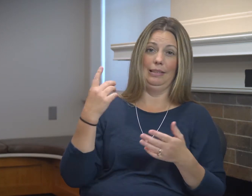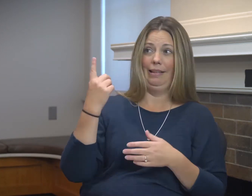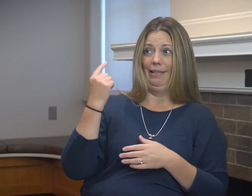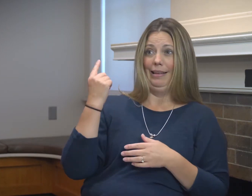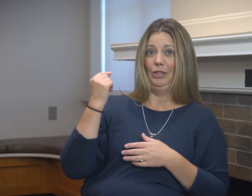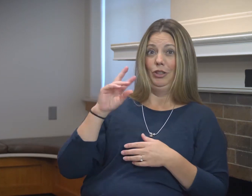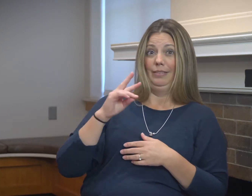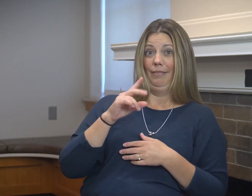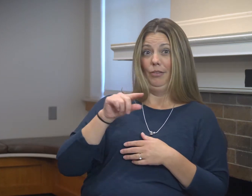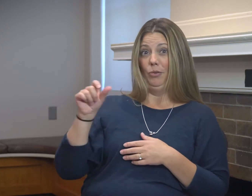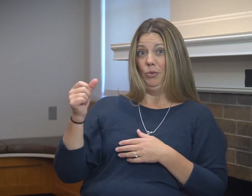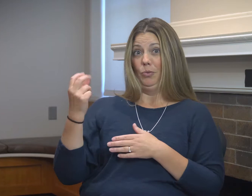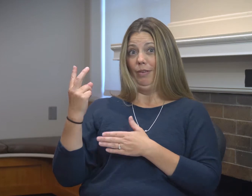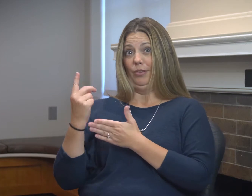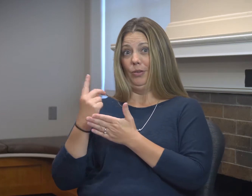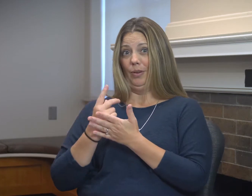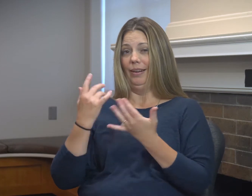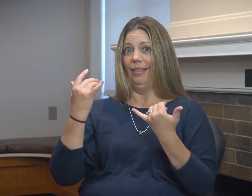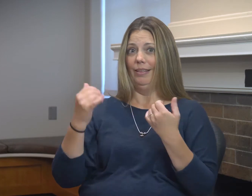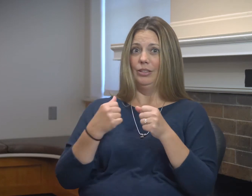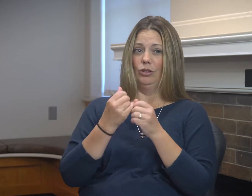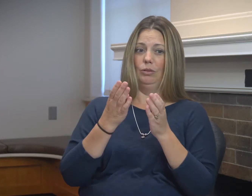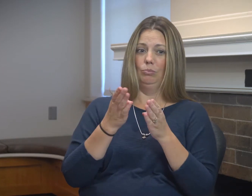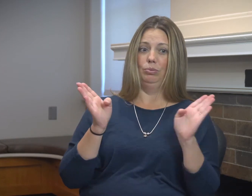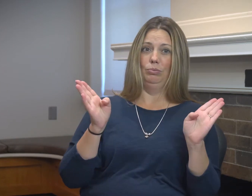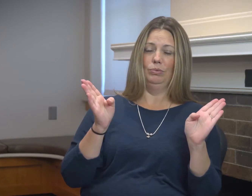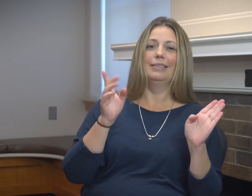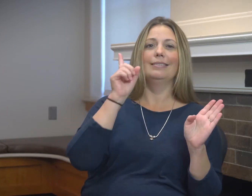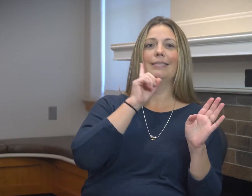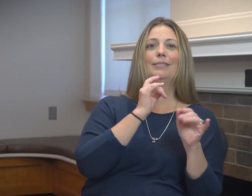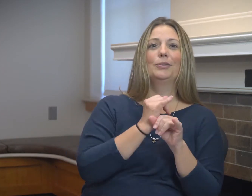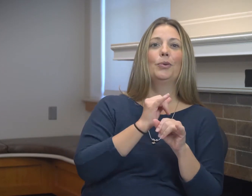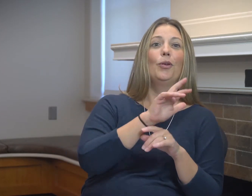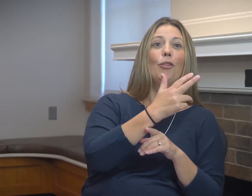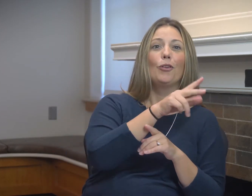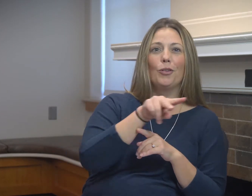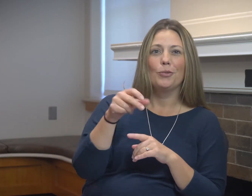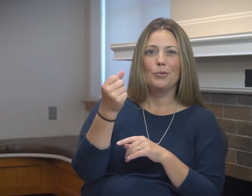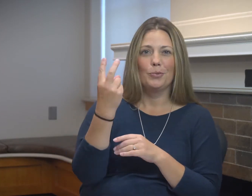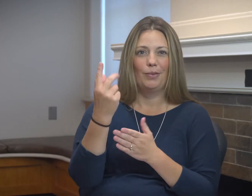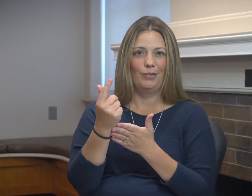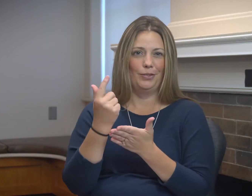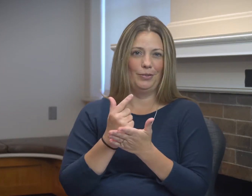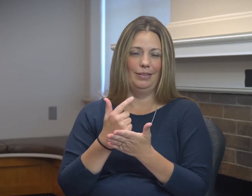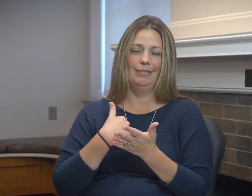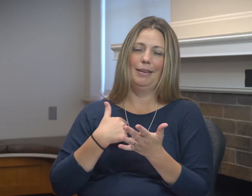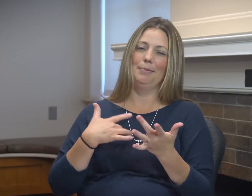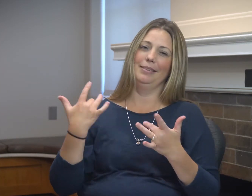I will be supervising 3rd through 12th grades. Last year 7th through 12th grades but this year